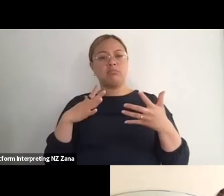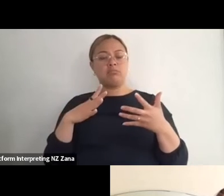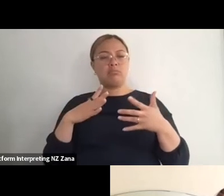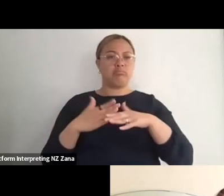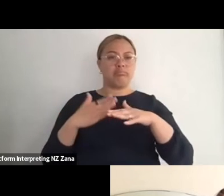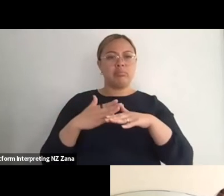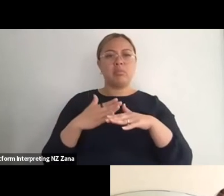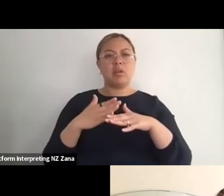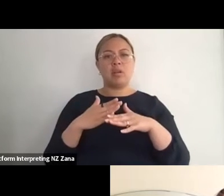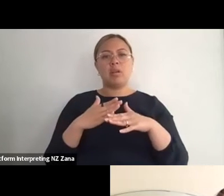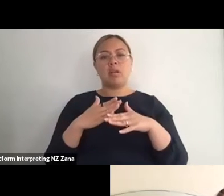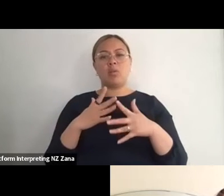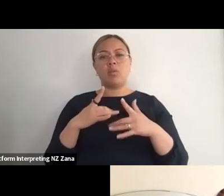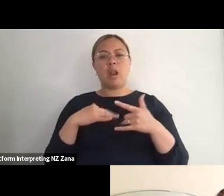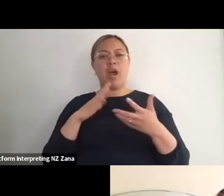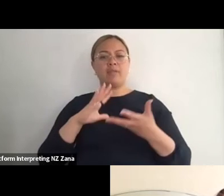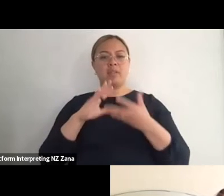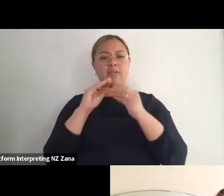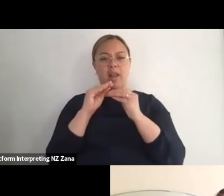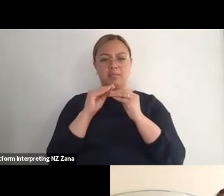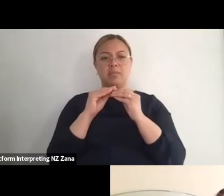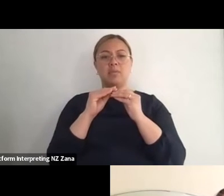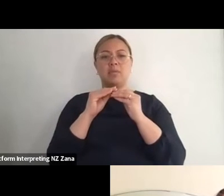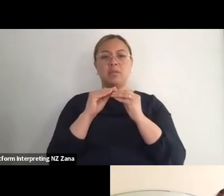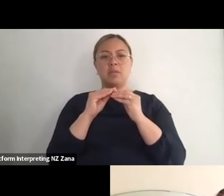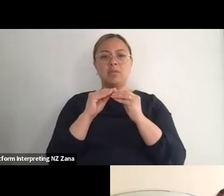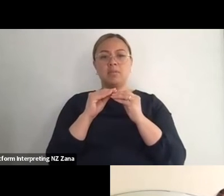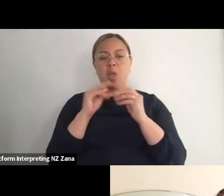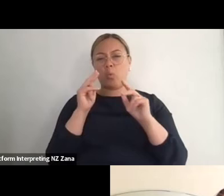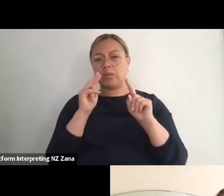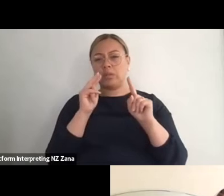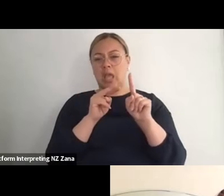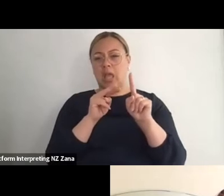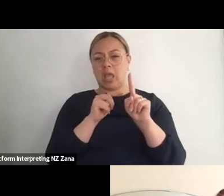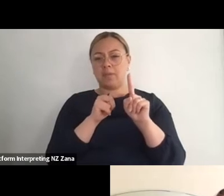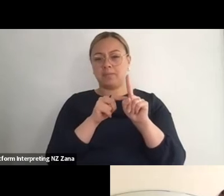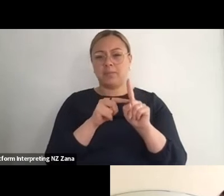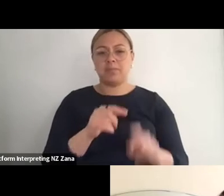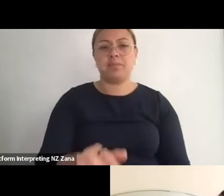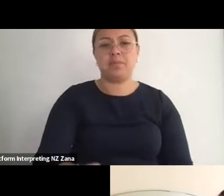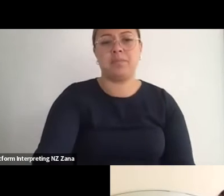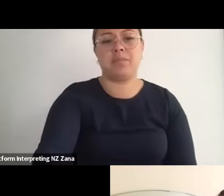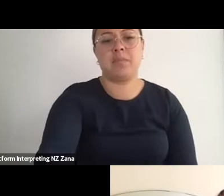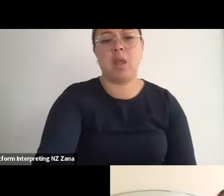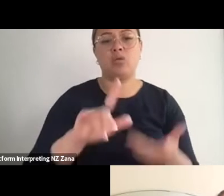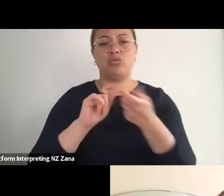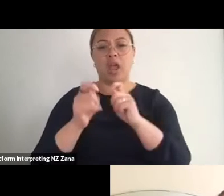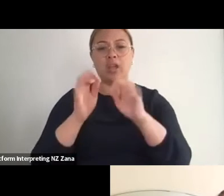I would say in terms of that, in terms of being a performer, in terms of physical